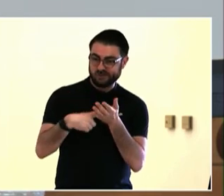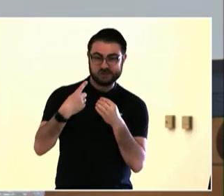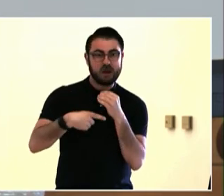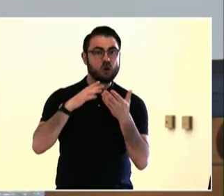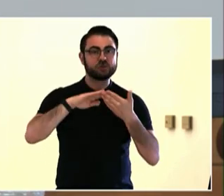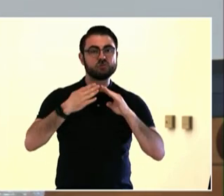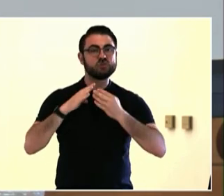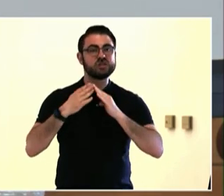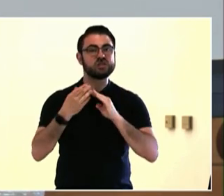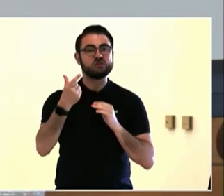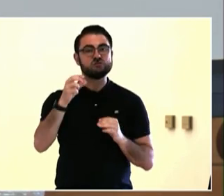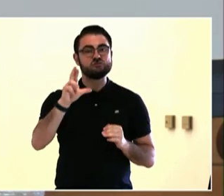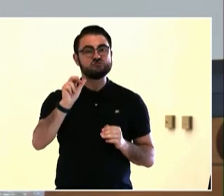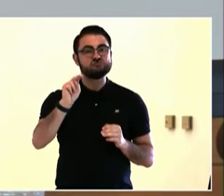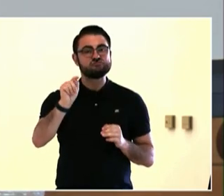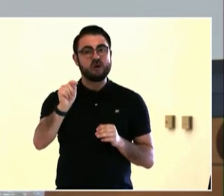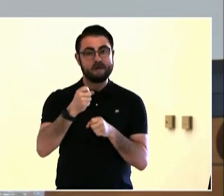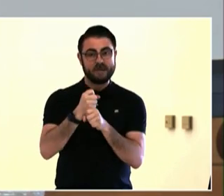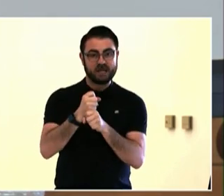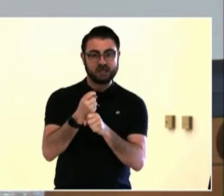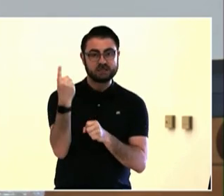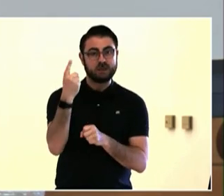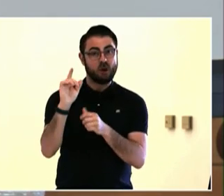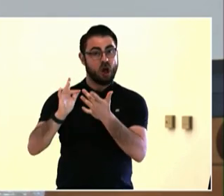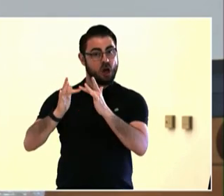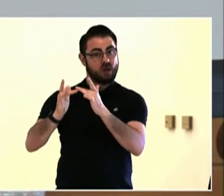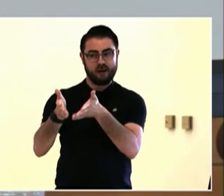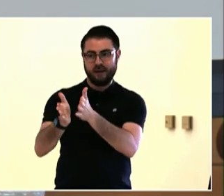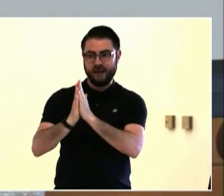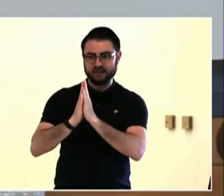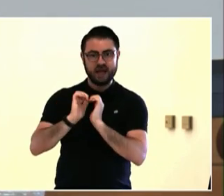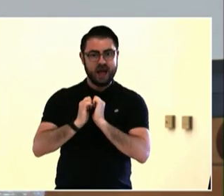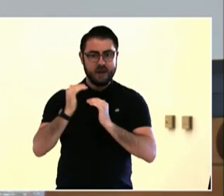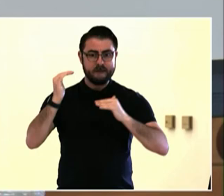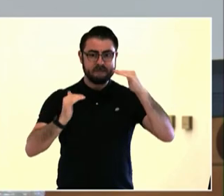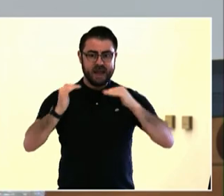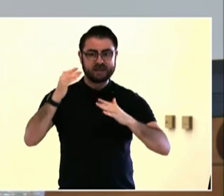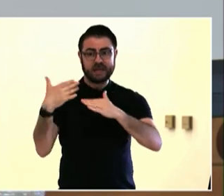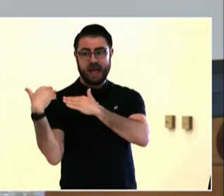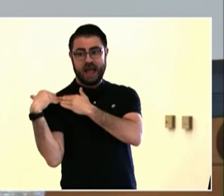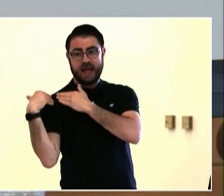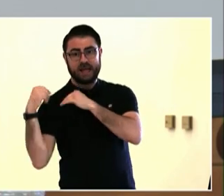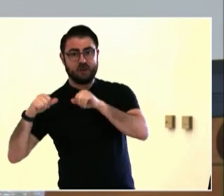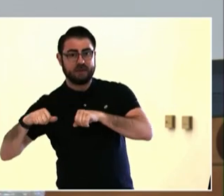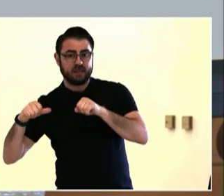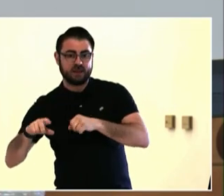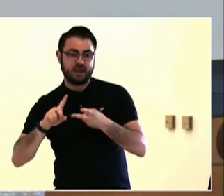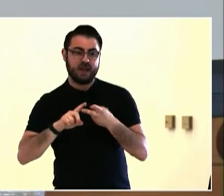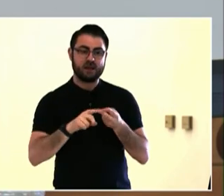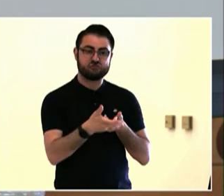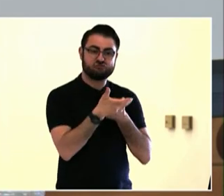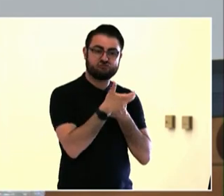other subjects. I think that that is very important, and it's very important for cities, for cities